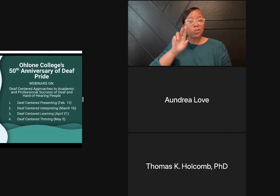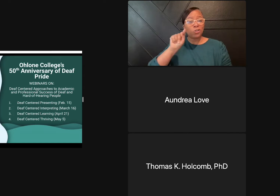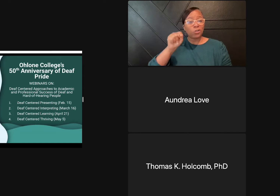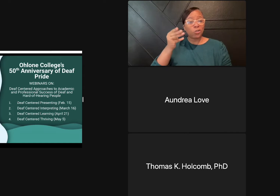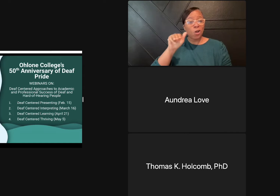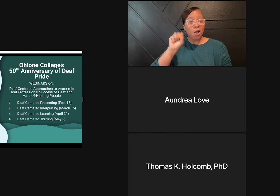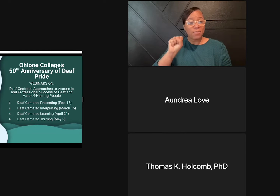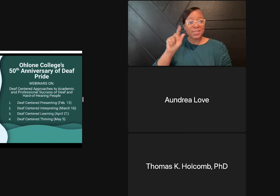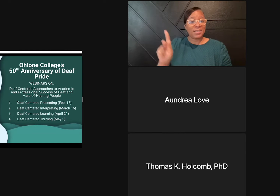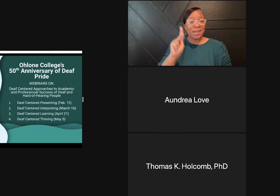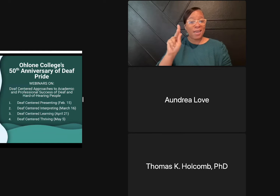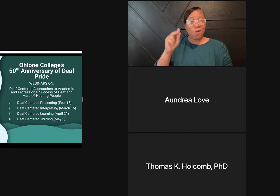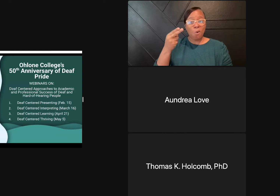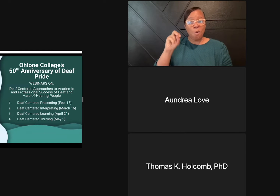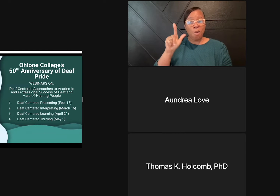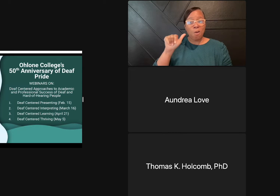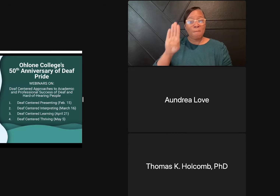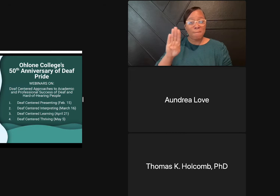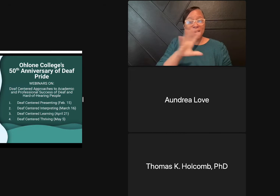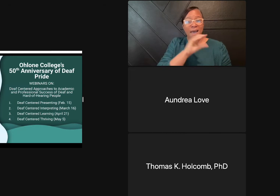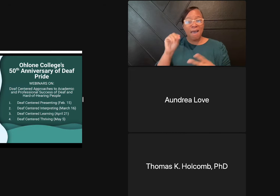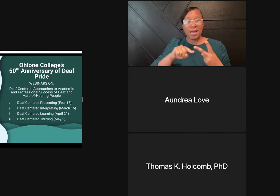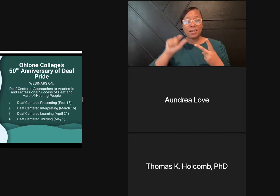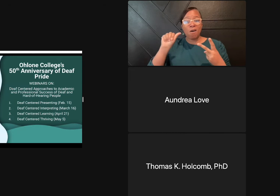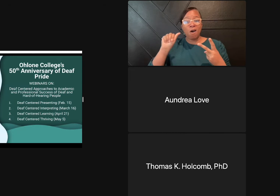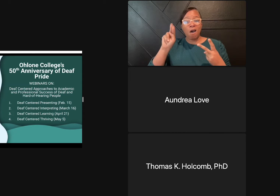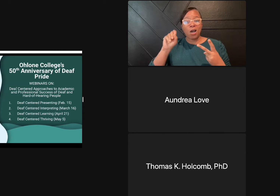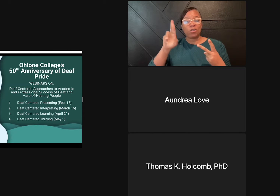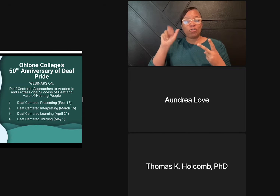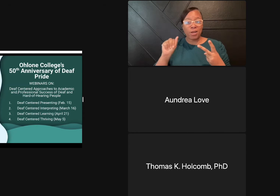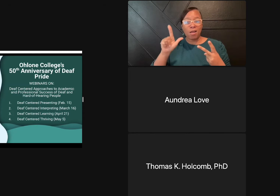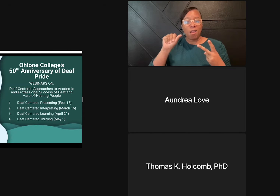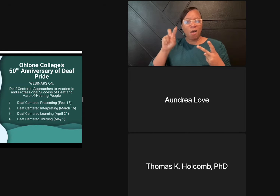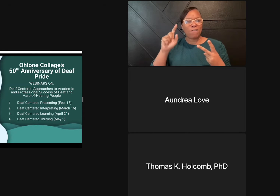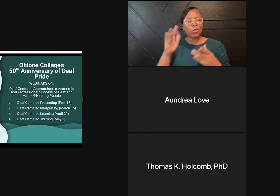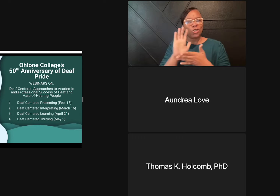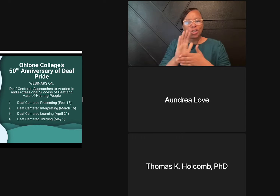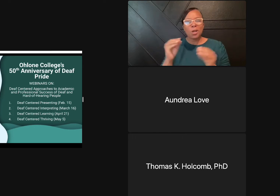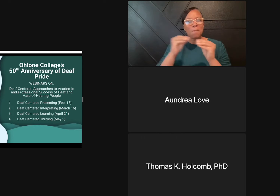I'd like to go ahead and welcome Dr. Thomas Holcomb and Aundrea